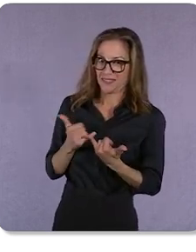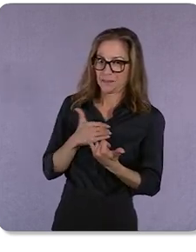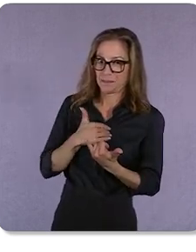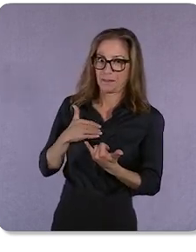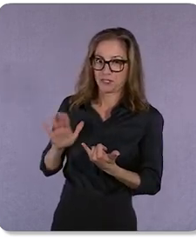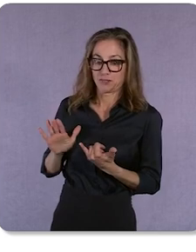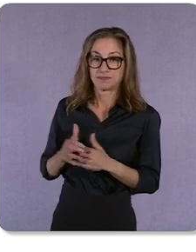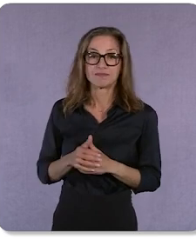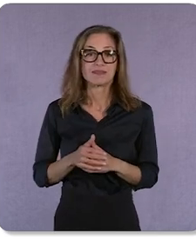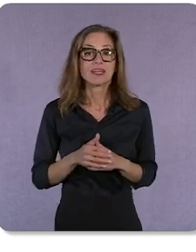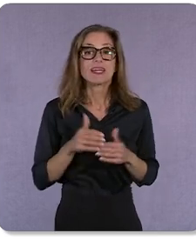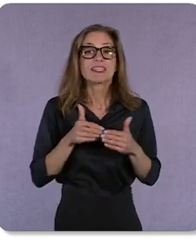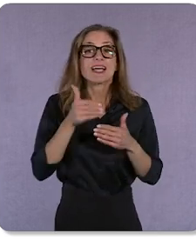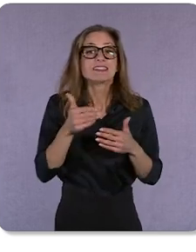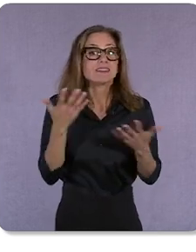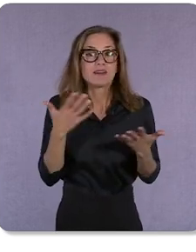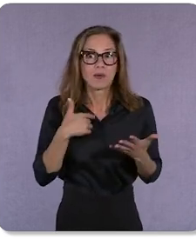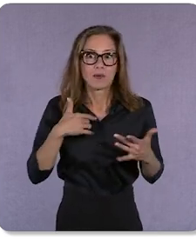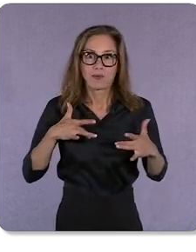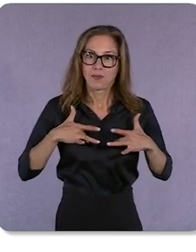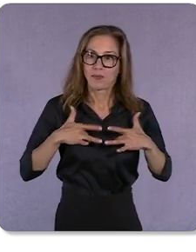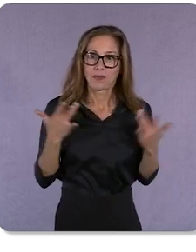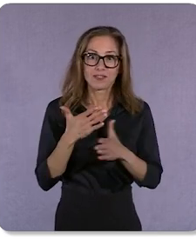The next thing I'm pretty pumped to share today is that we’re also creating ways